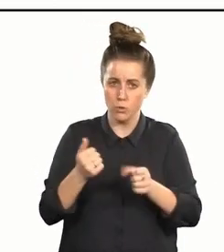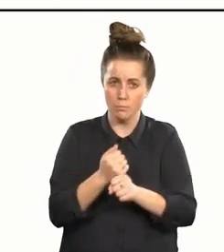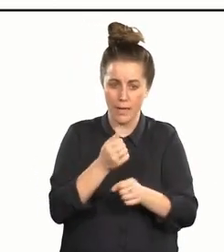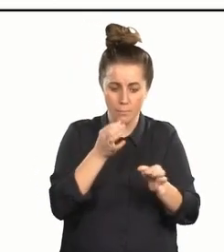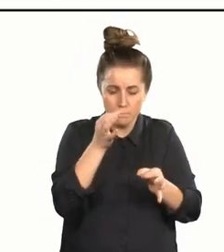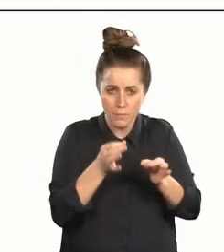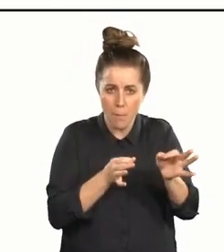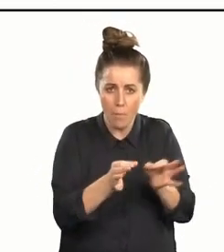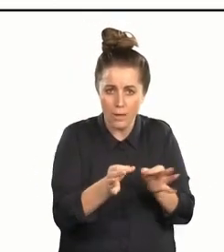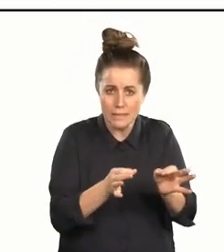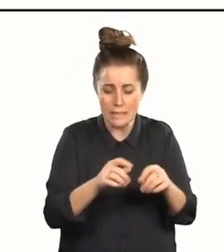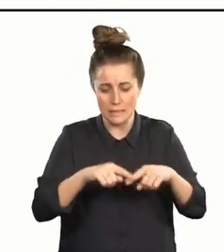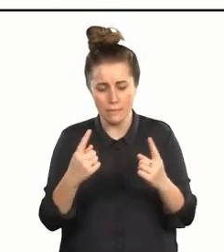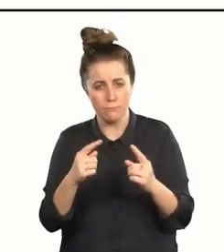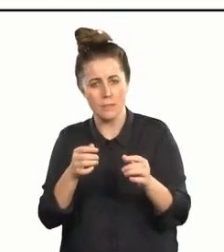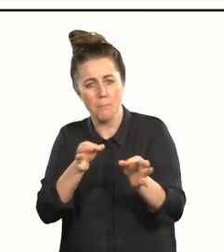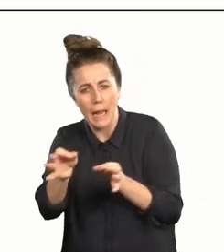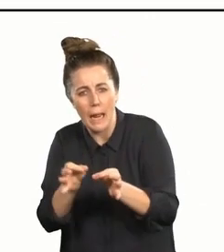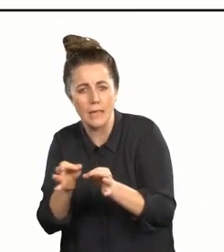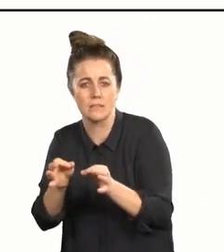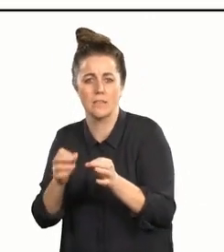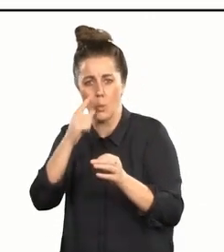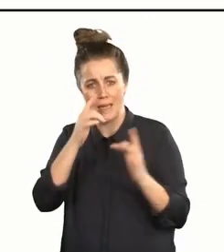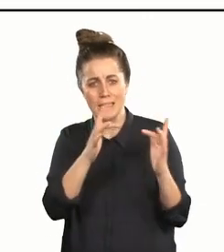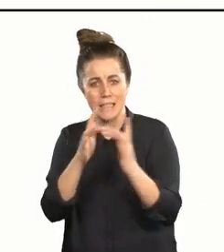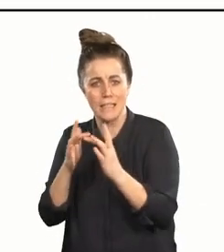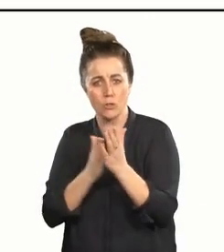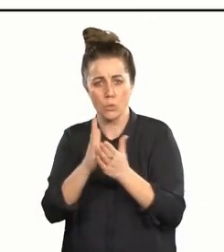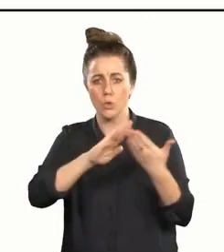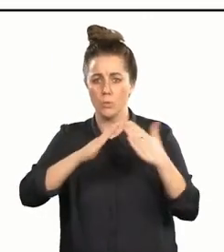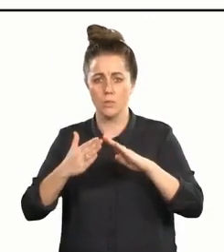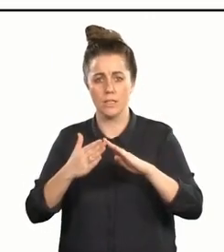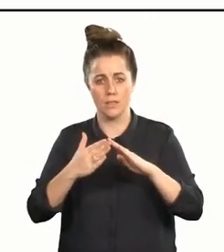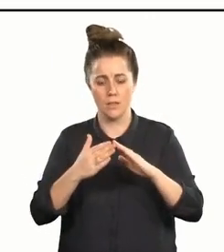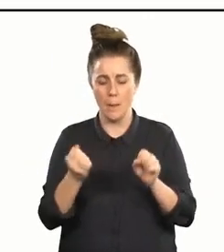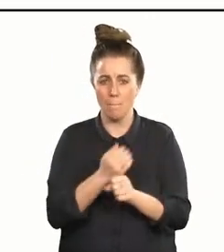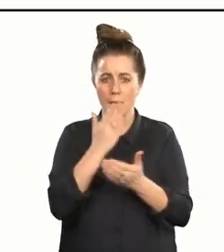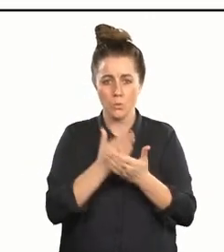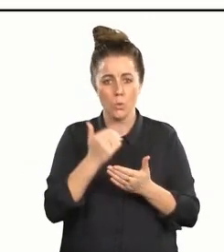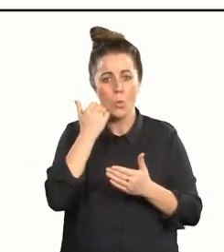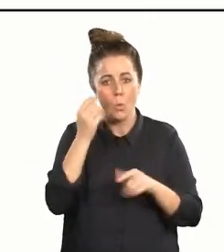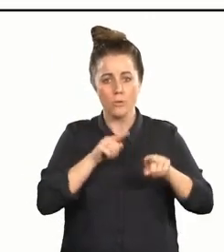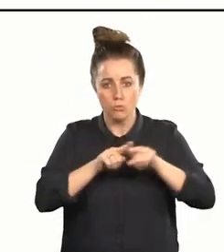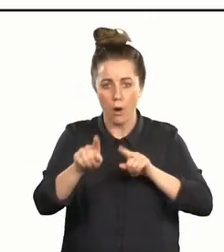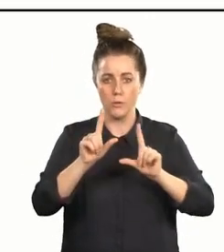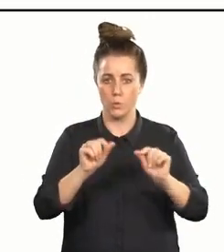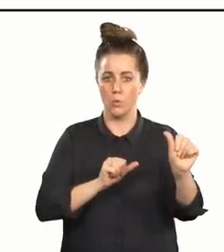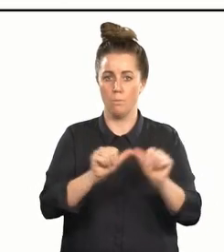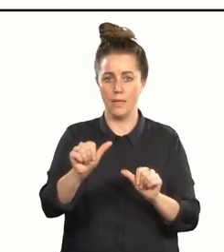make plans, make genuine connections across our communities, be intentional, and always, always understand it's not about